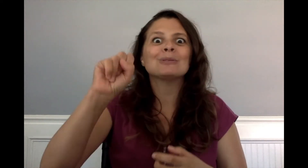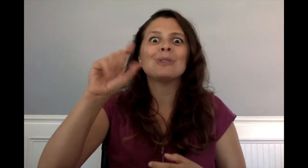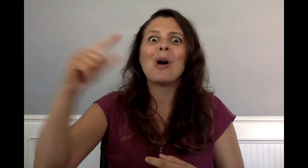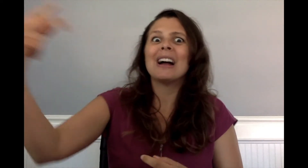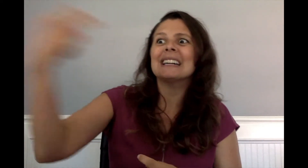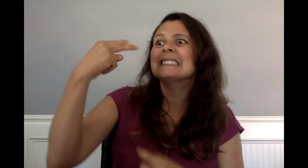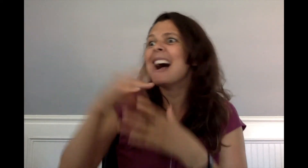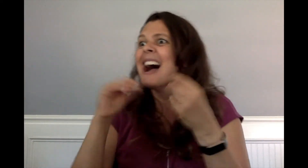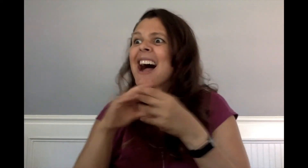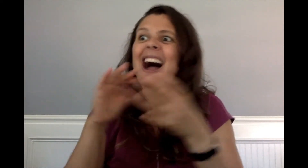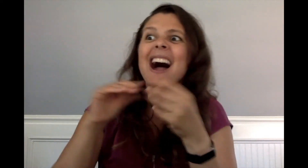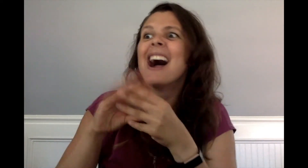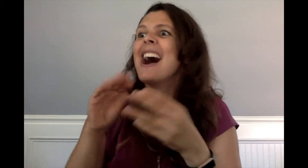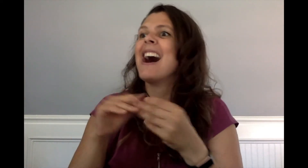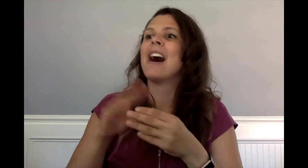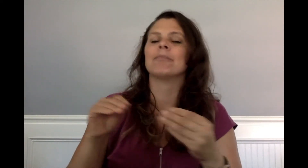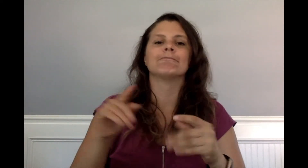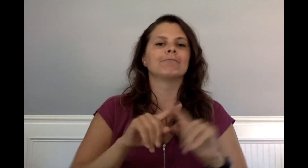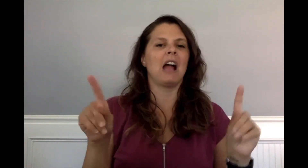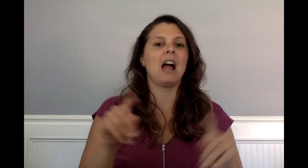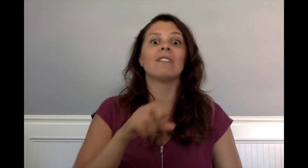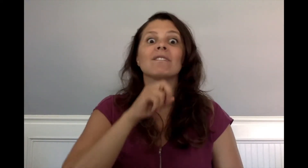trying to be seen by Grandpa Sol to get his attention.